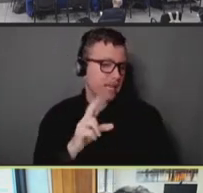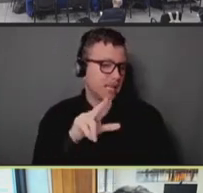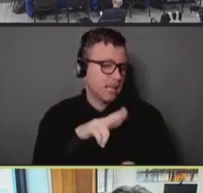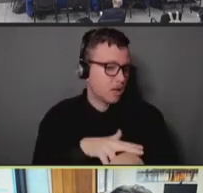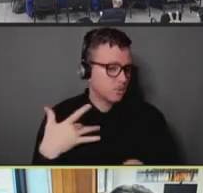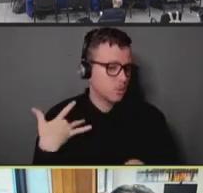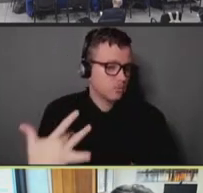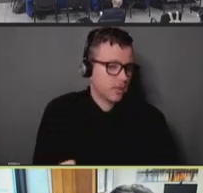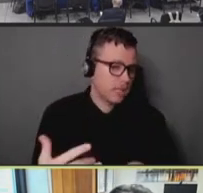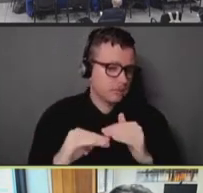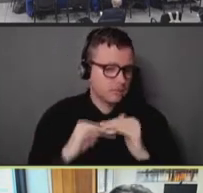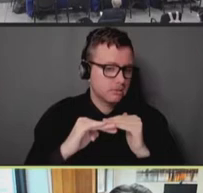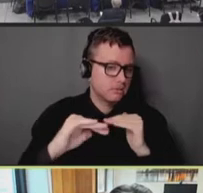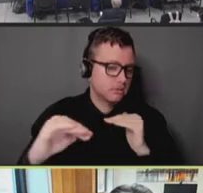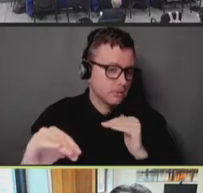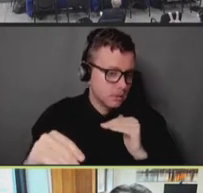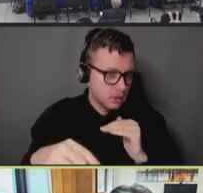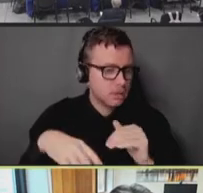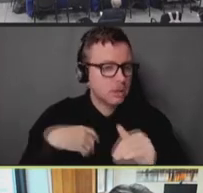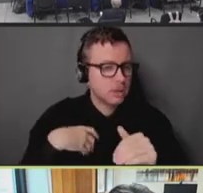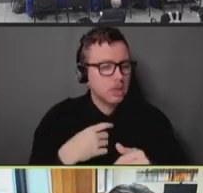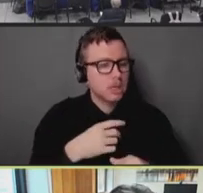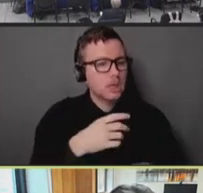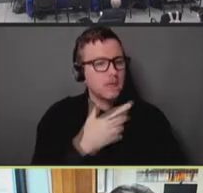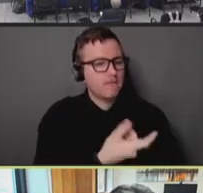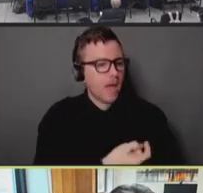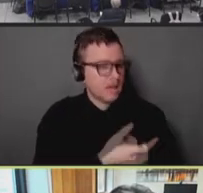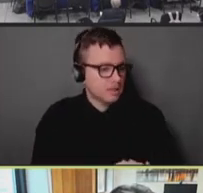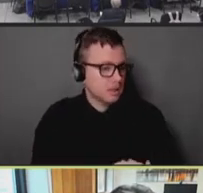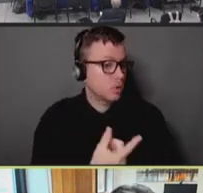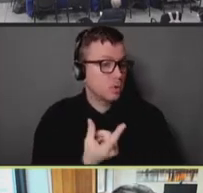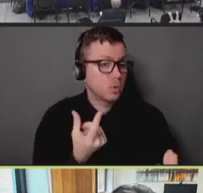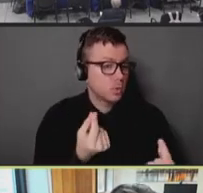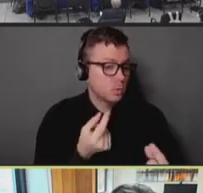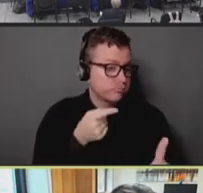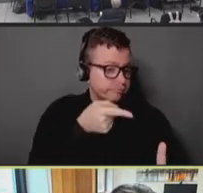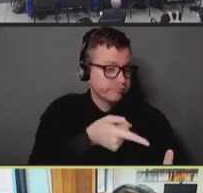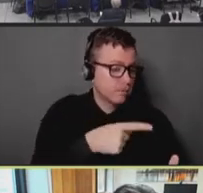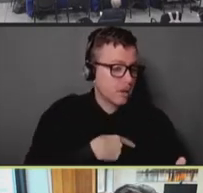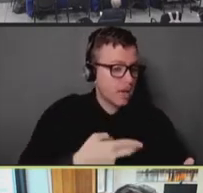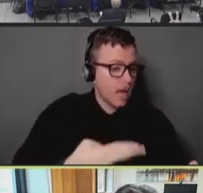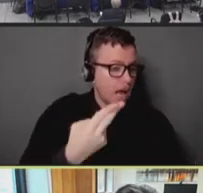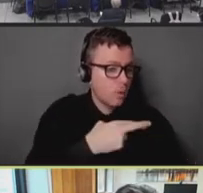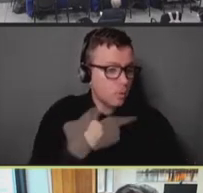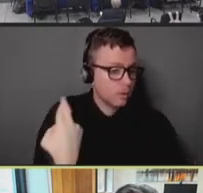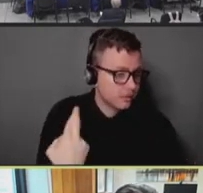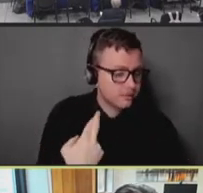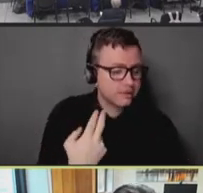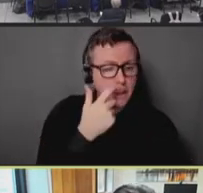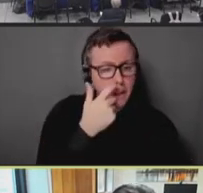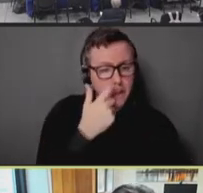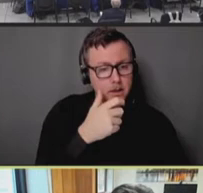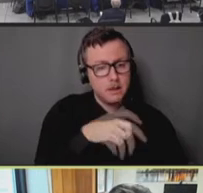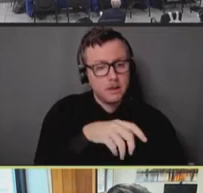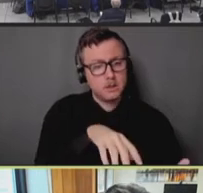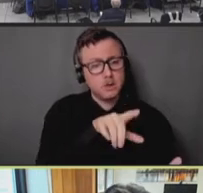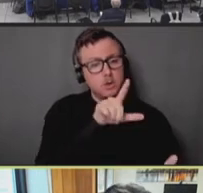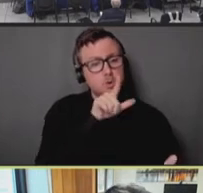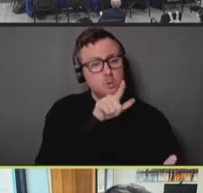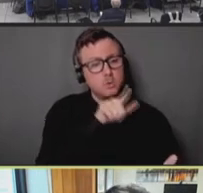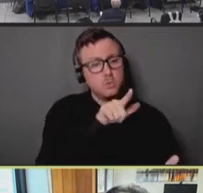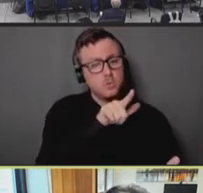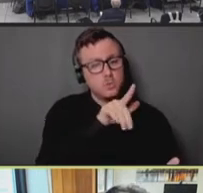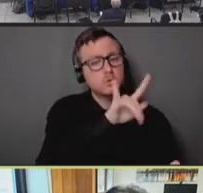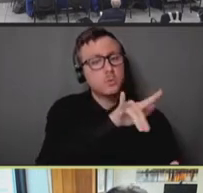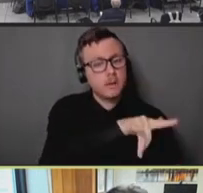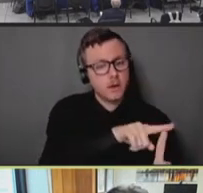which is the bulk of vaccines going to at risk people in the age group of 25 to 44.